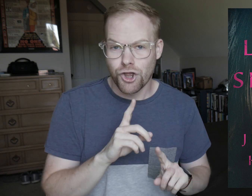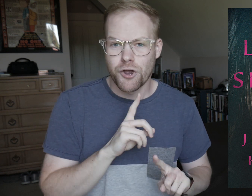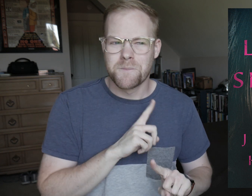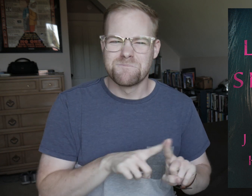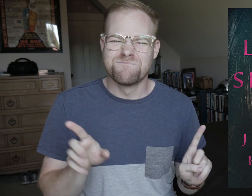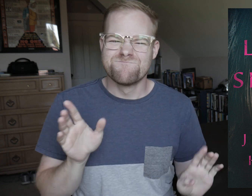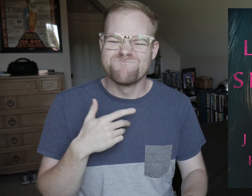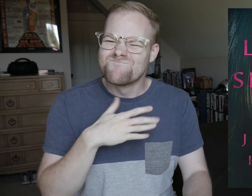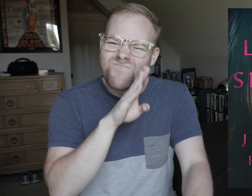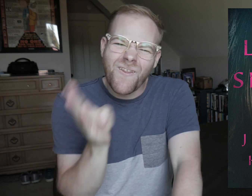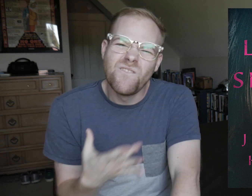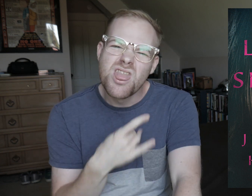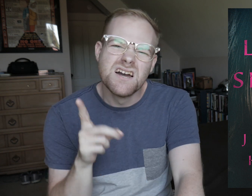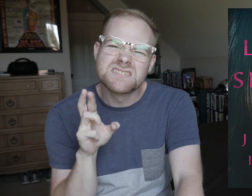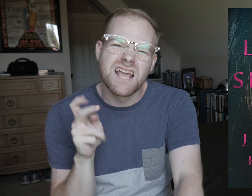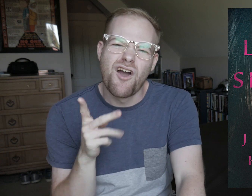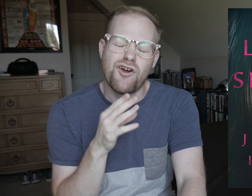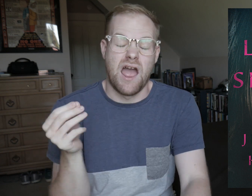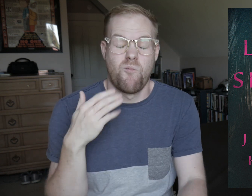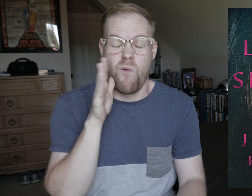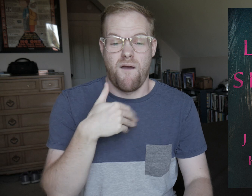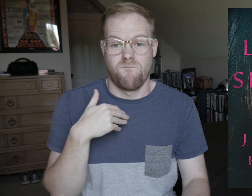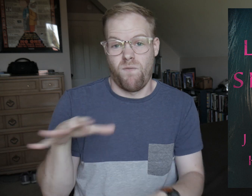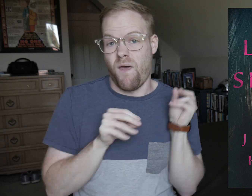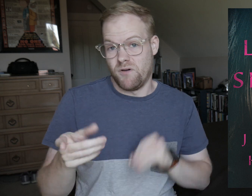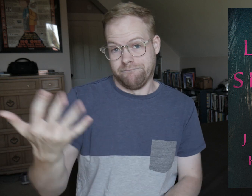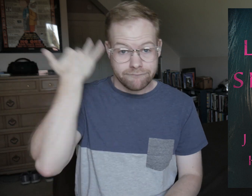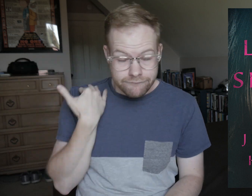even though I never liked Derek, and would have left him a long time ago.